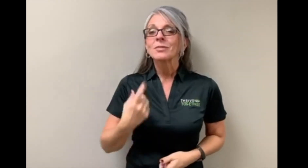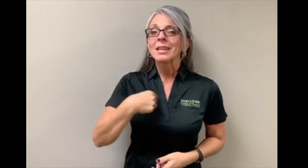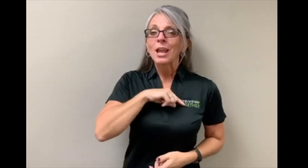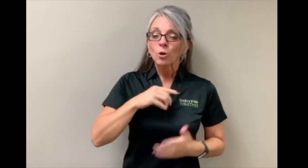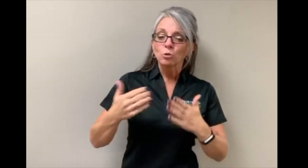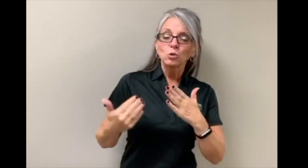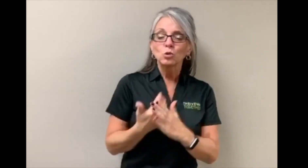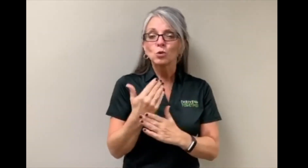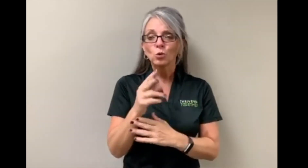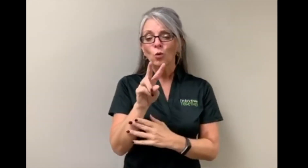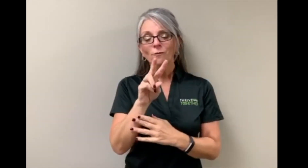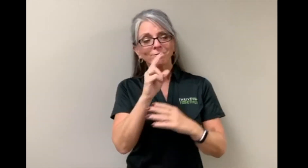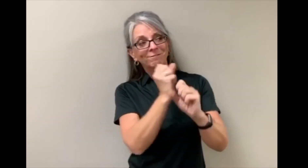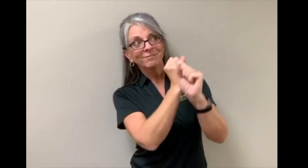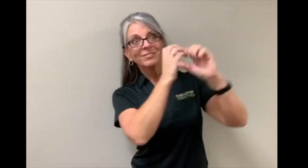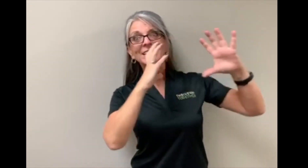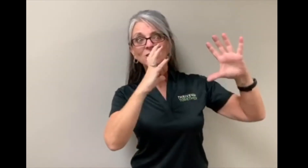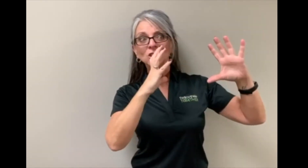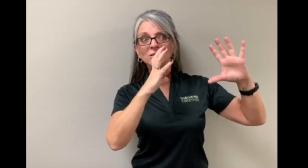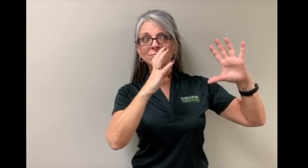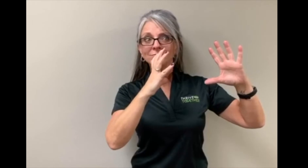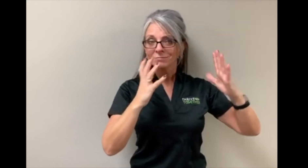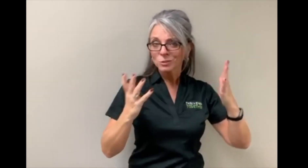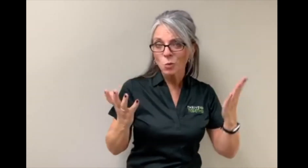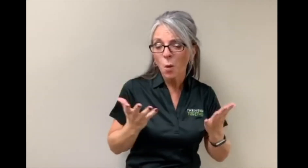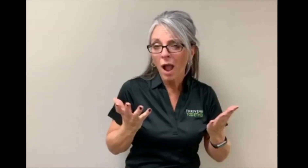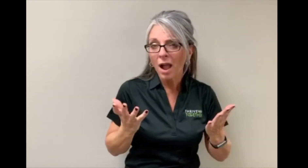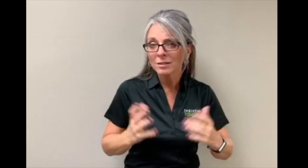Our new vision is...